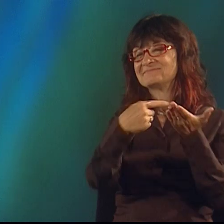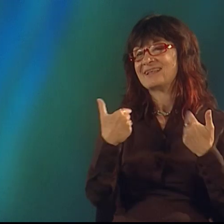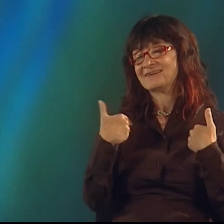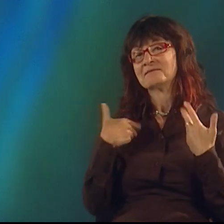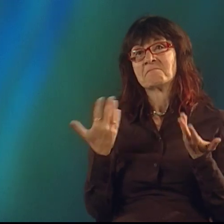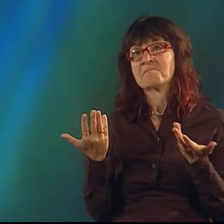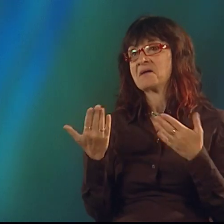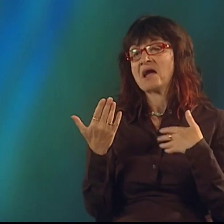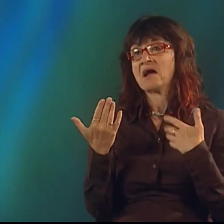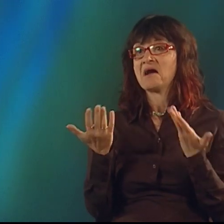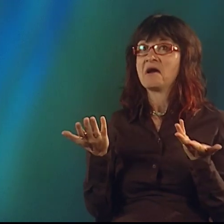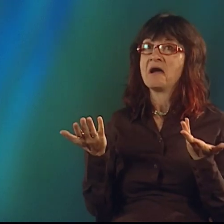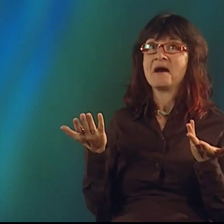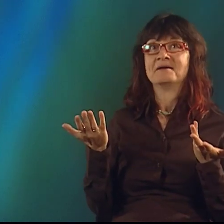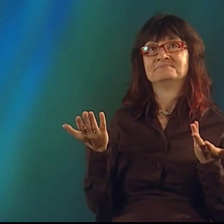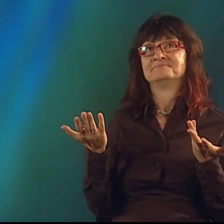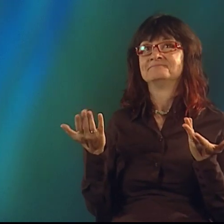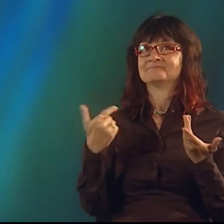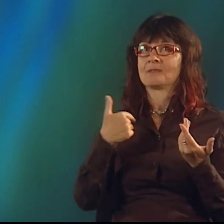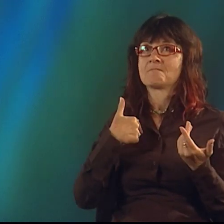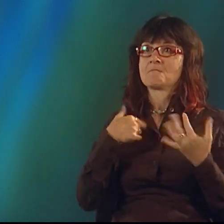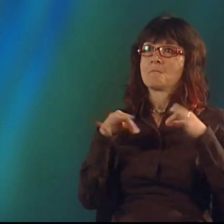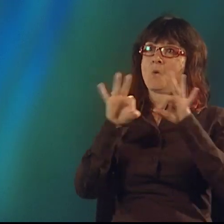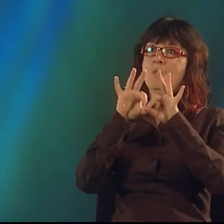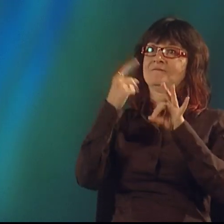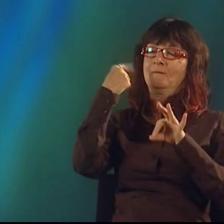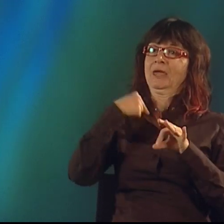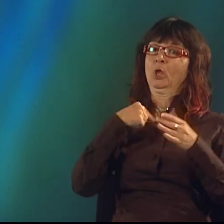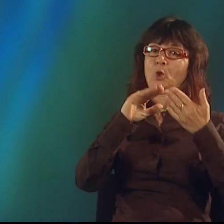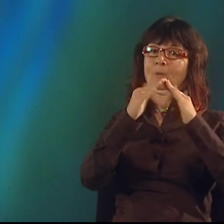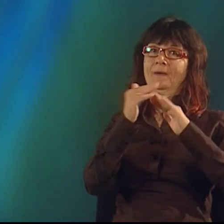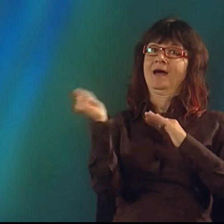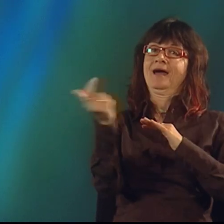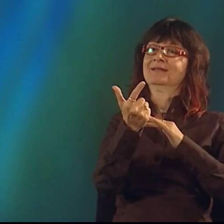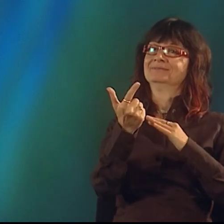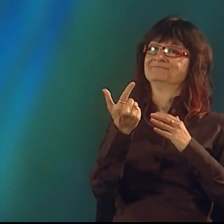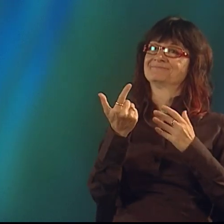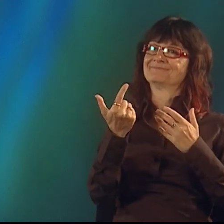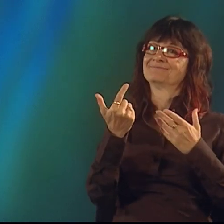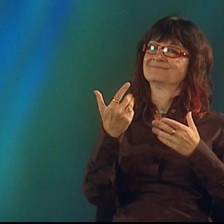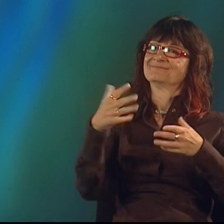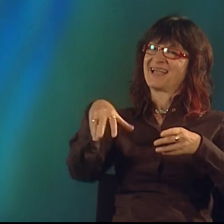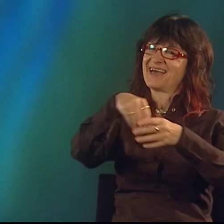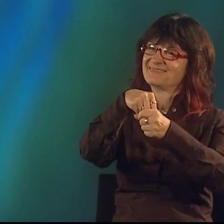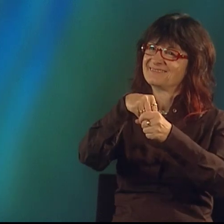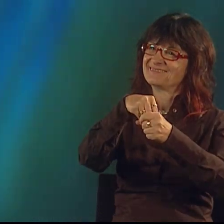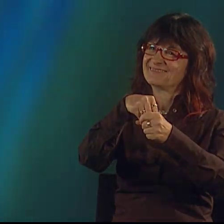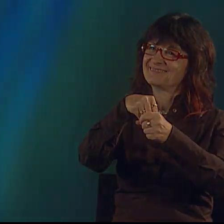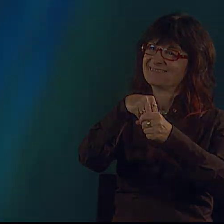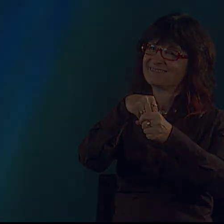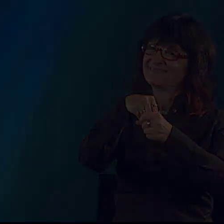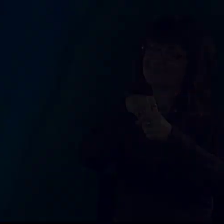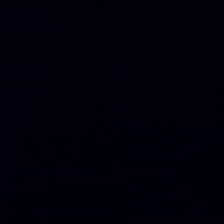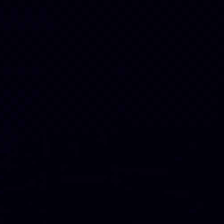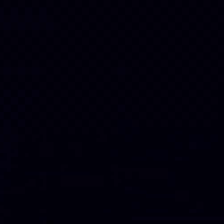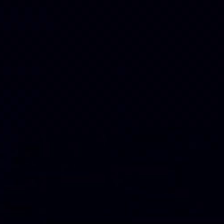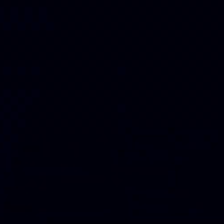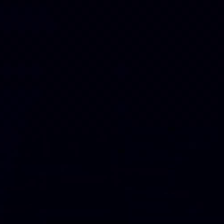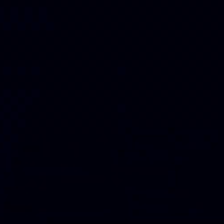you know, to be having a voice speak the poetry at the same time, but I really think it was worthwhile for the community to have everybody involved.